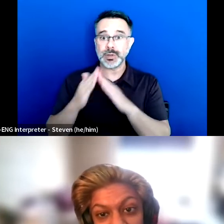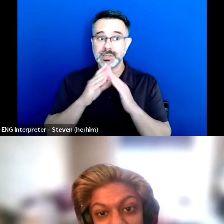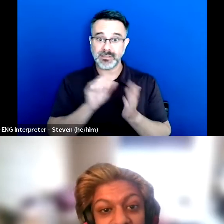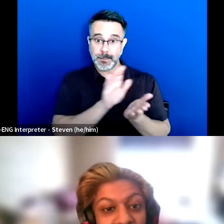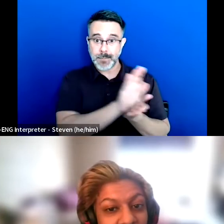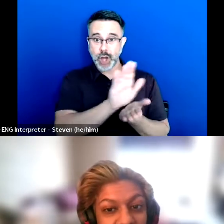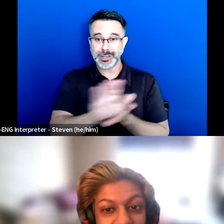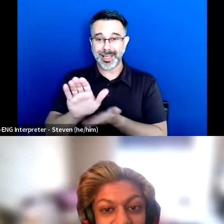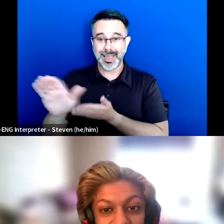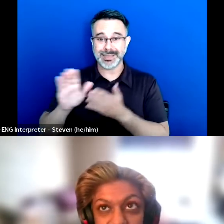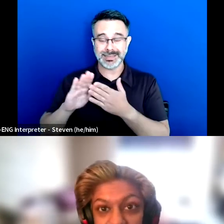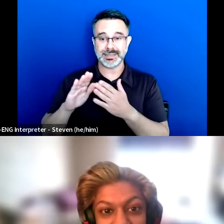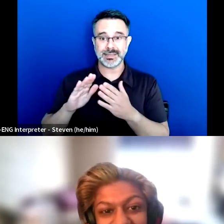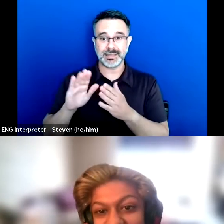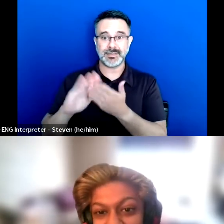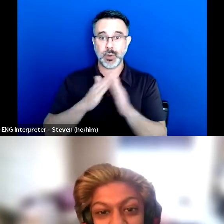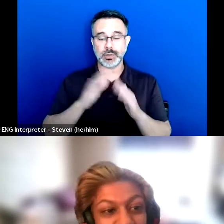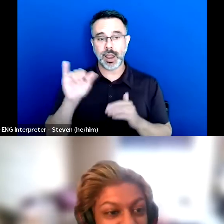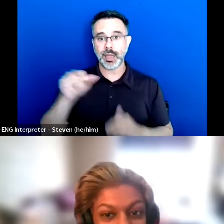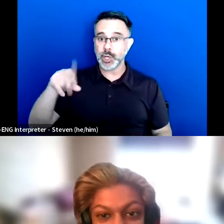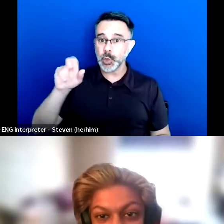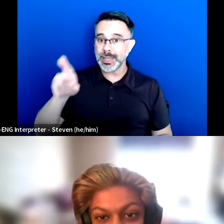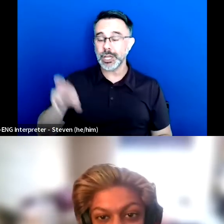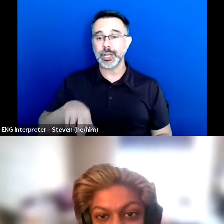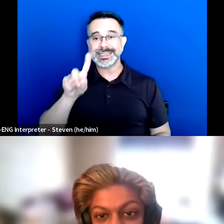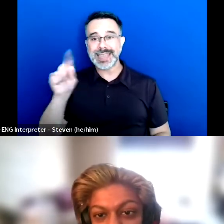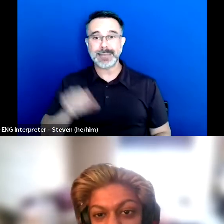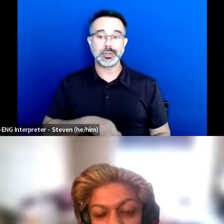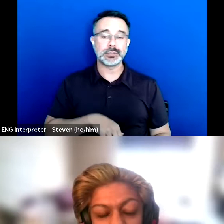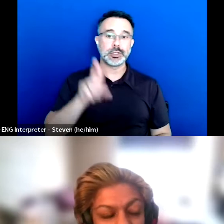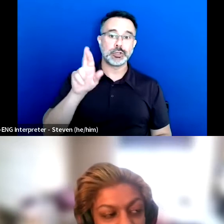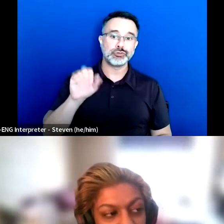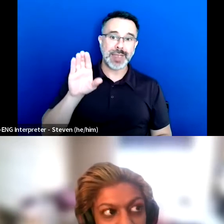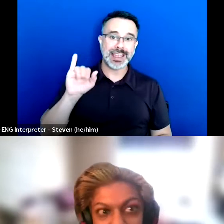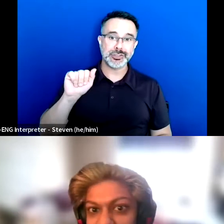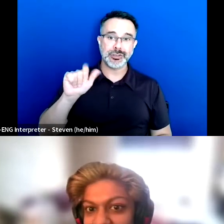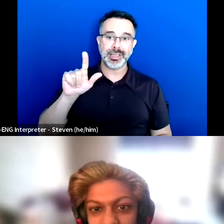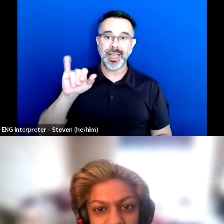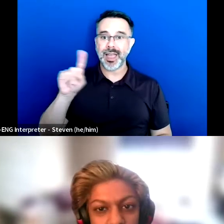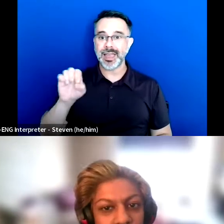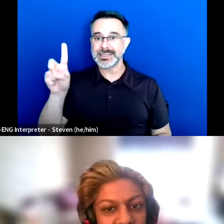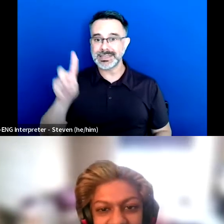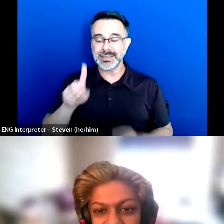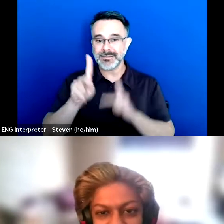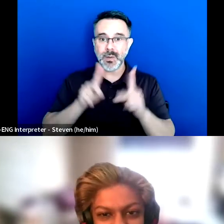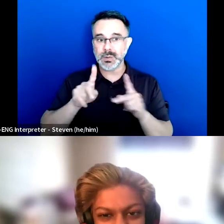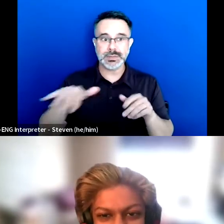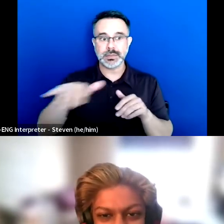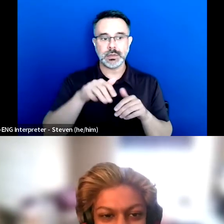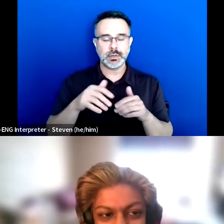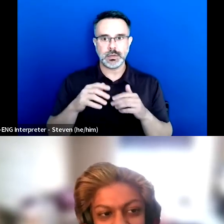like queer, disabled, racialized folks who fit within all of these intersections that I fall